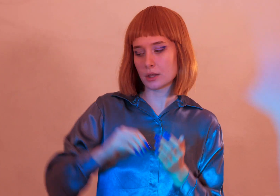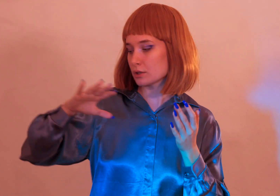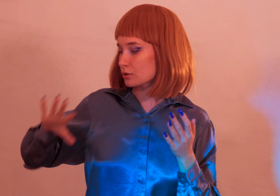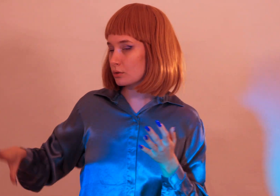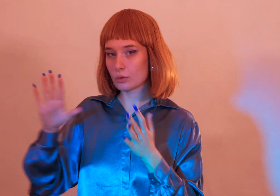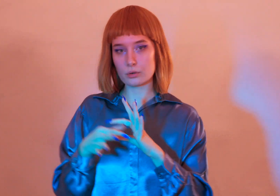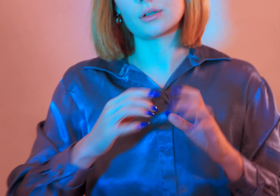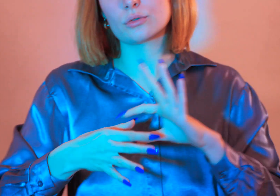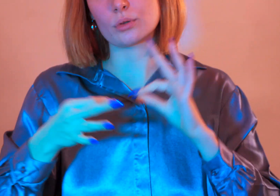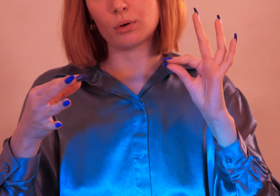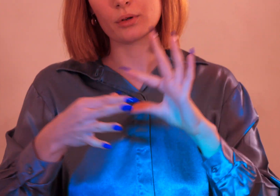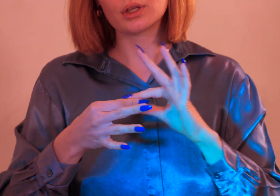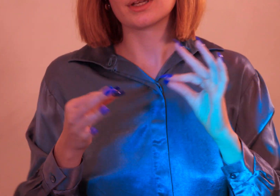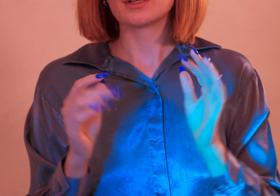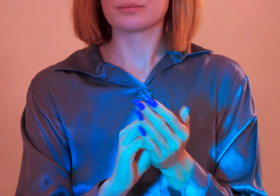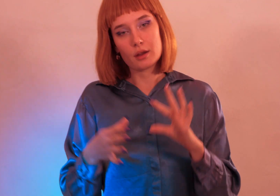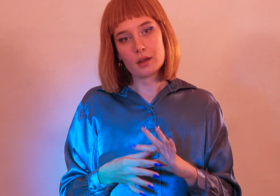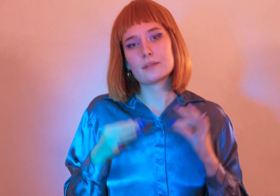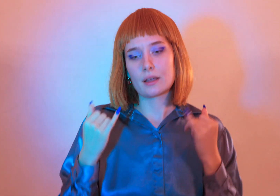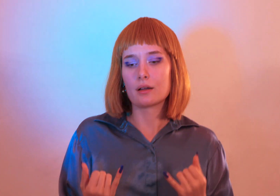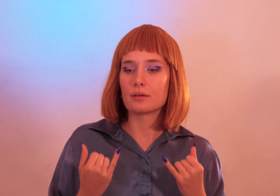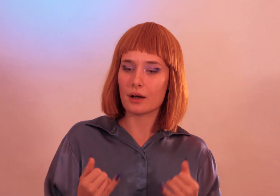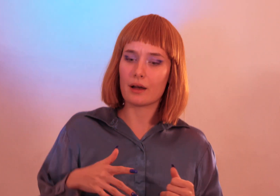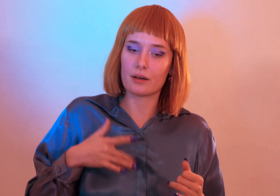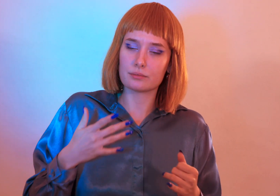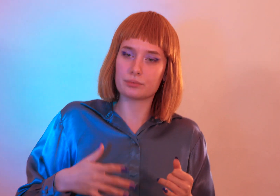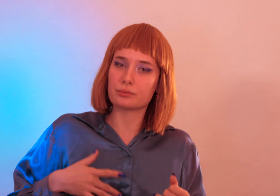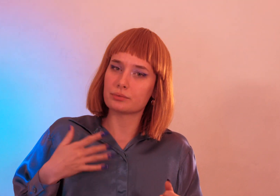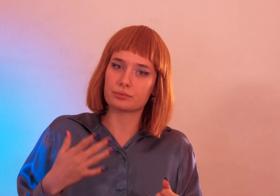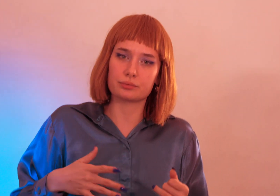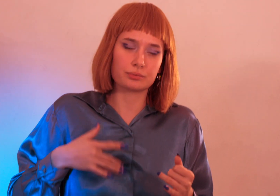if i take away the story well, it’s not all that i am